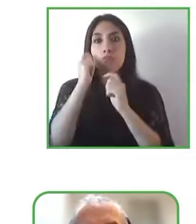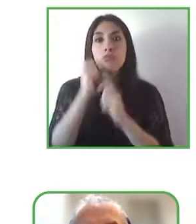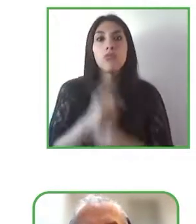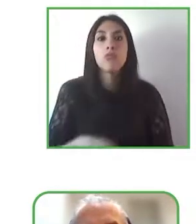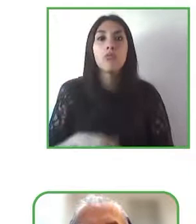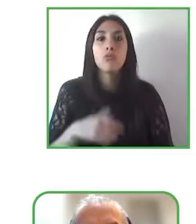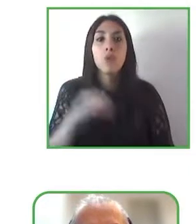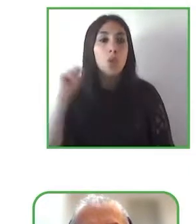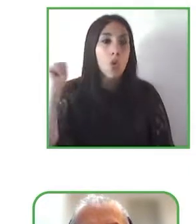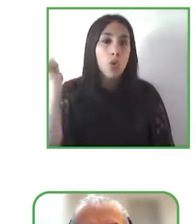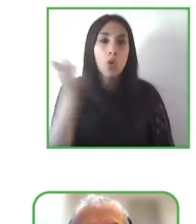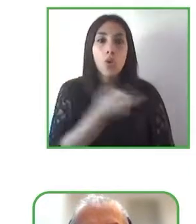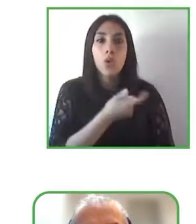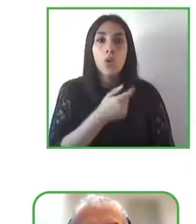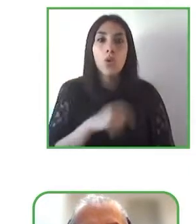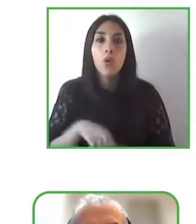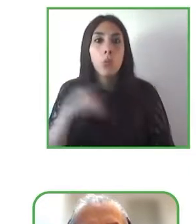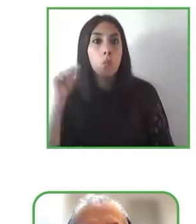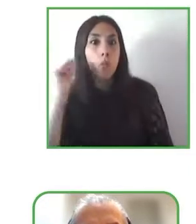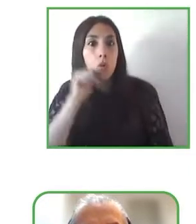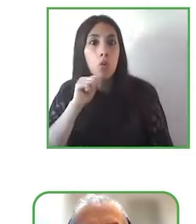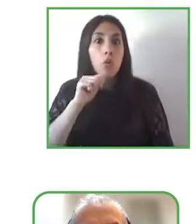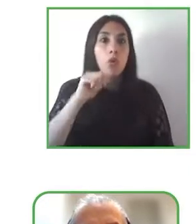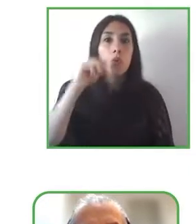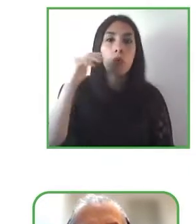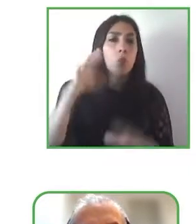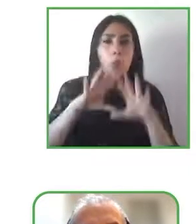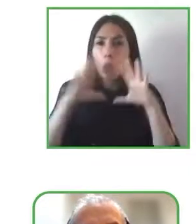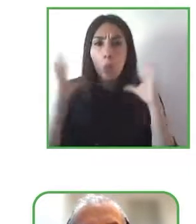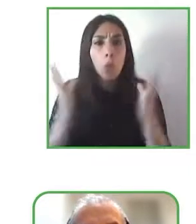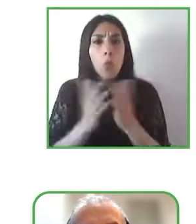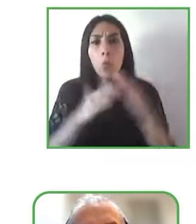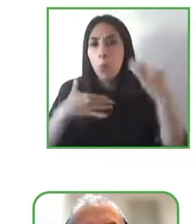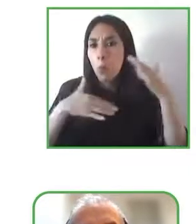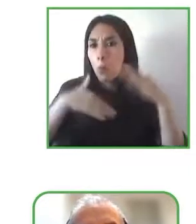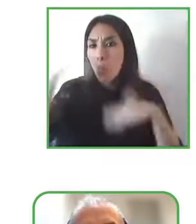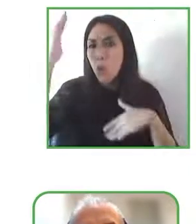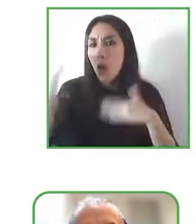can build an easier planet for everyone, thank you. Thank you